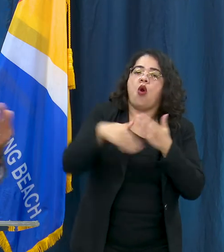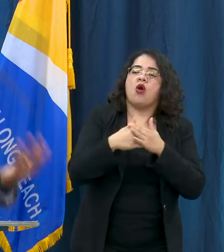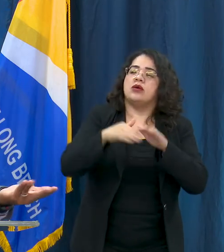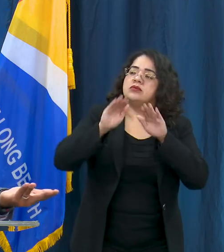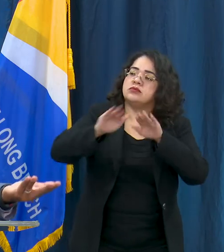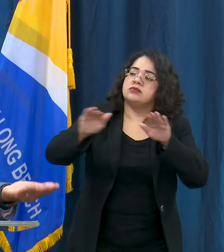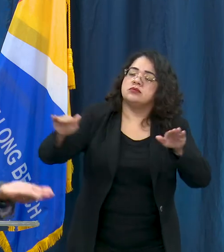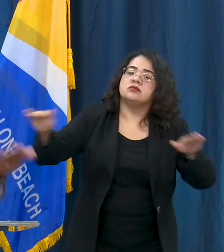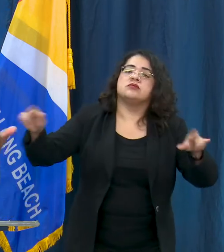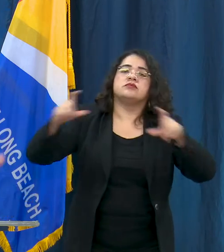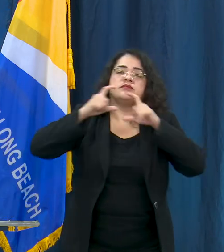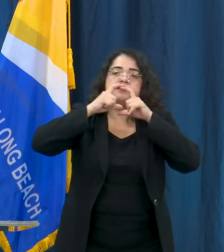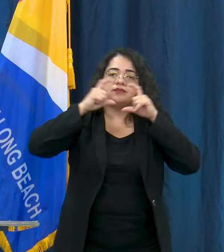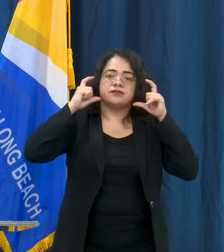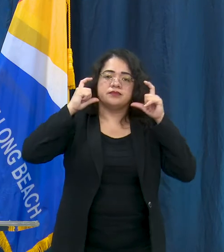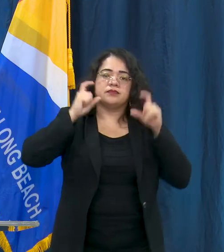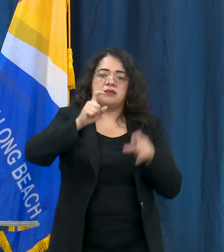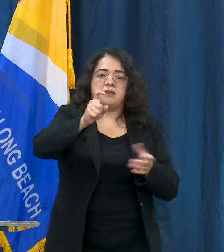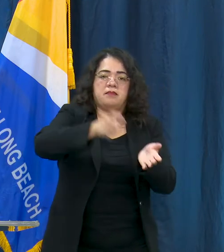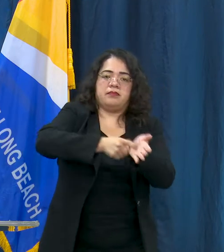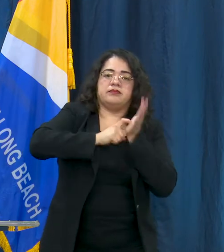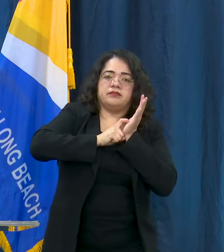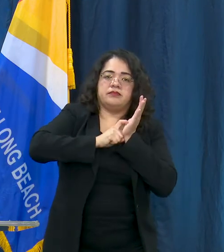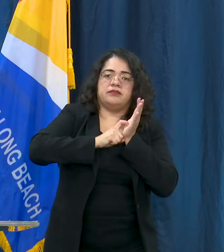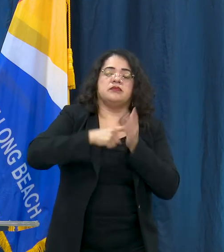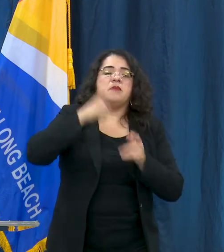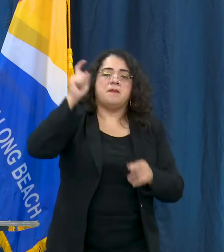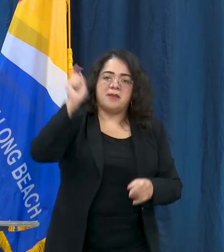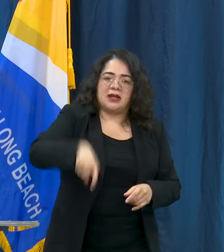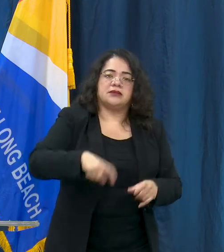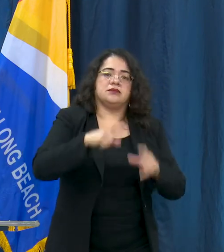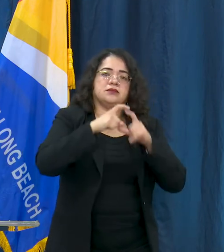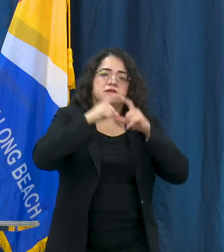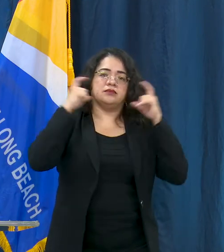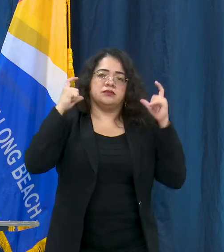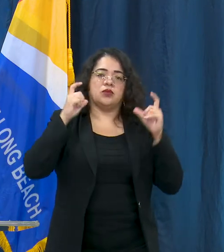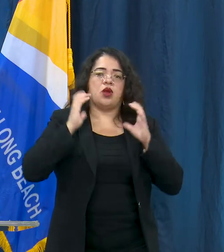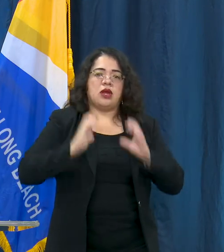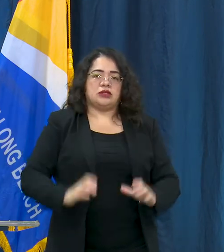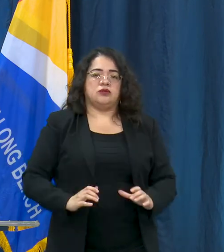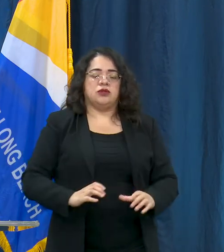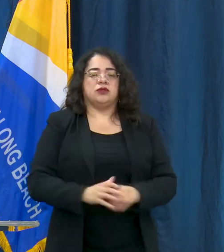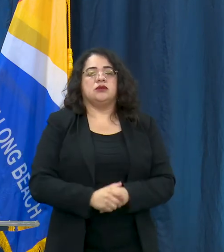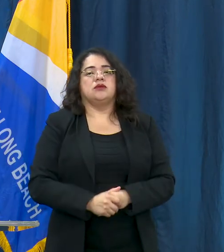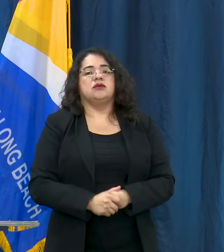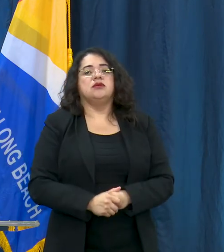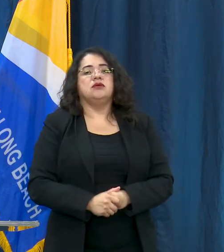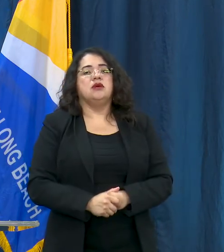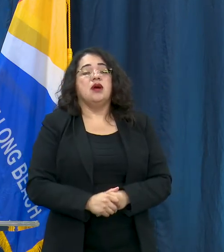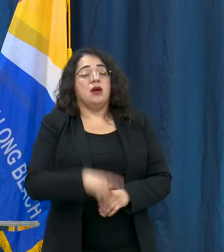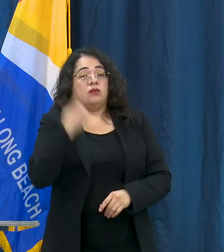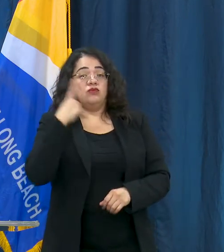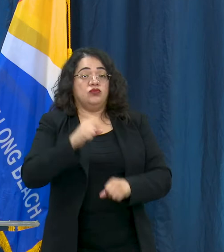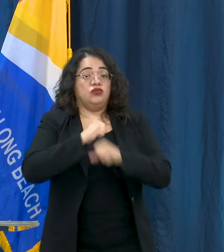customers to have face coverings or masks when you enter and it's not just to protect them, it's to protect your